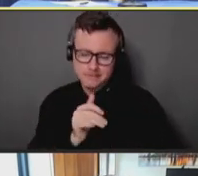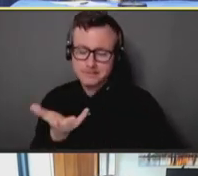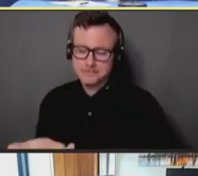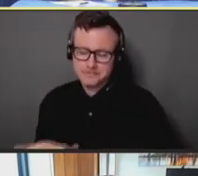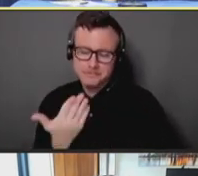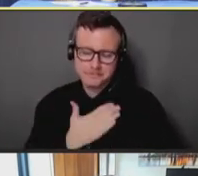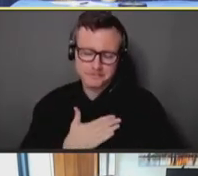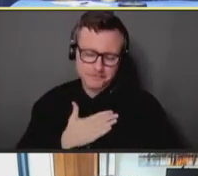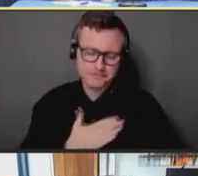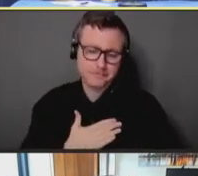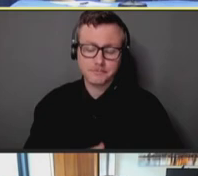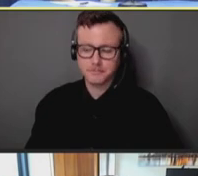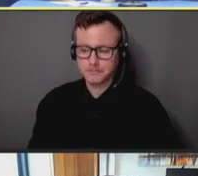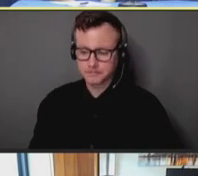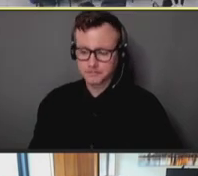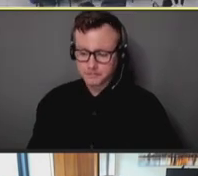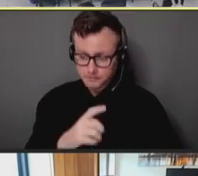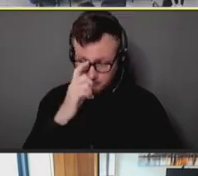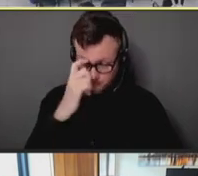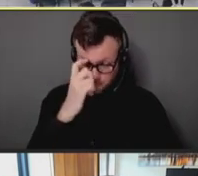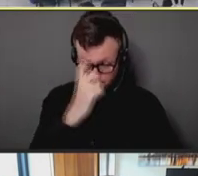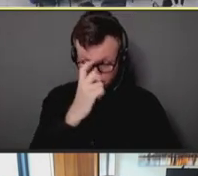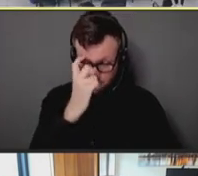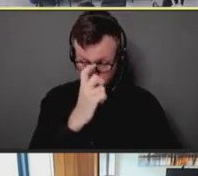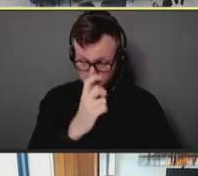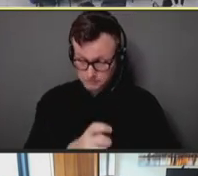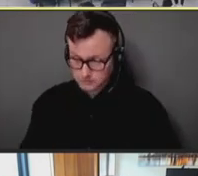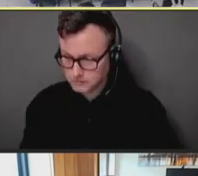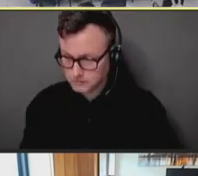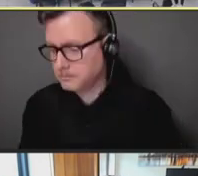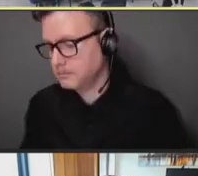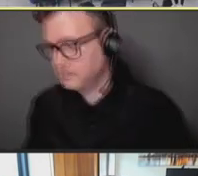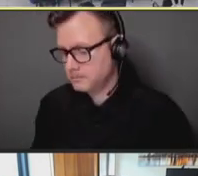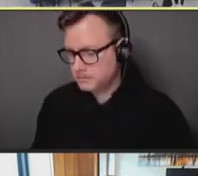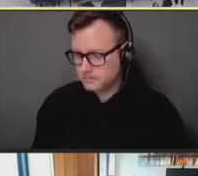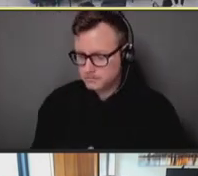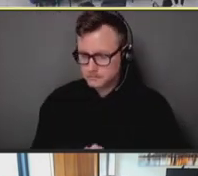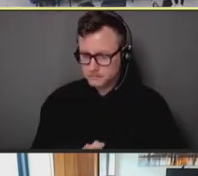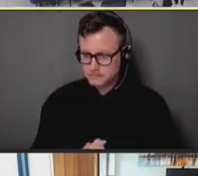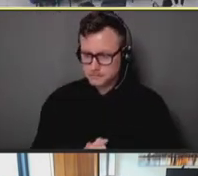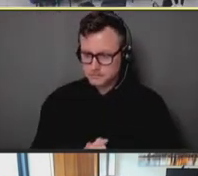Robert Hopkins: Our next question is from John Douglas, online.